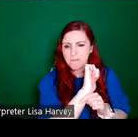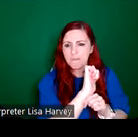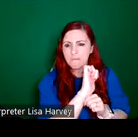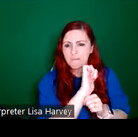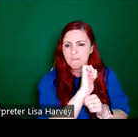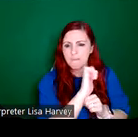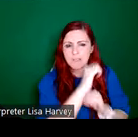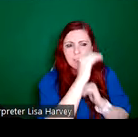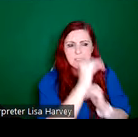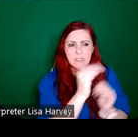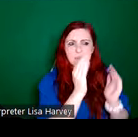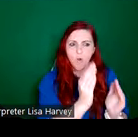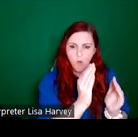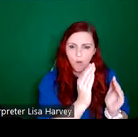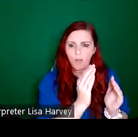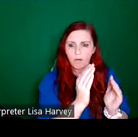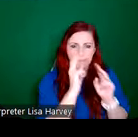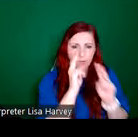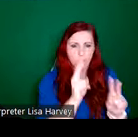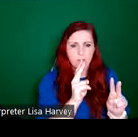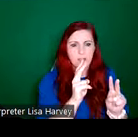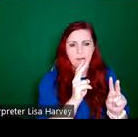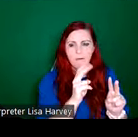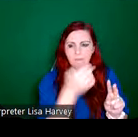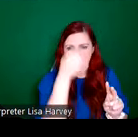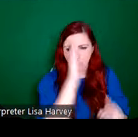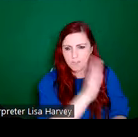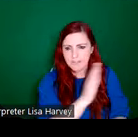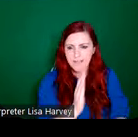depictions of Irish saints, again, you've got that lovely kind of reverent,